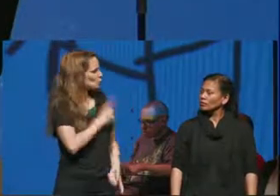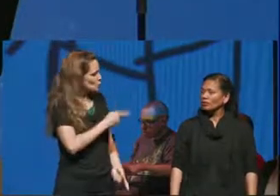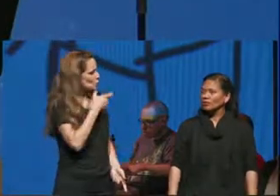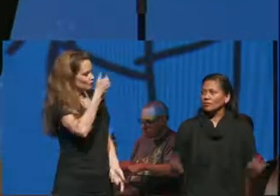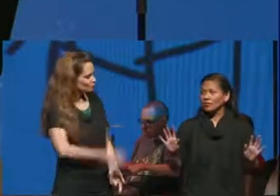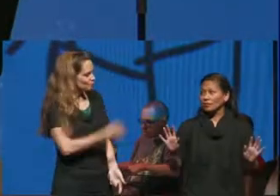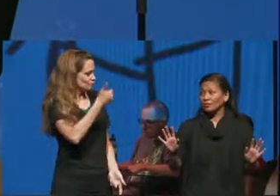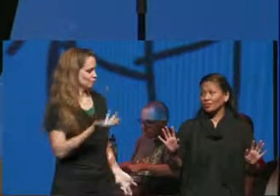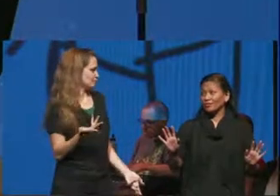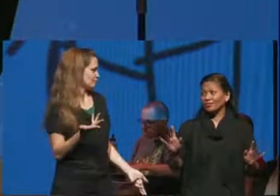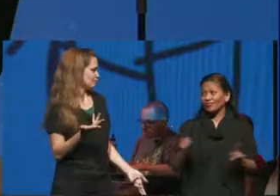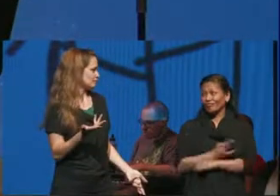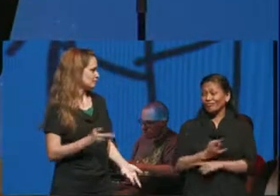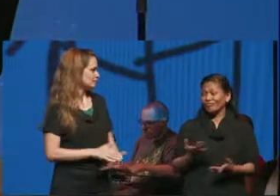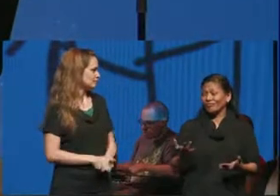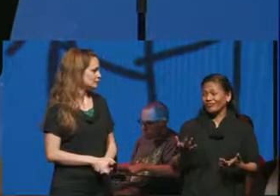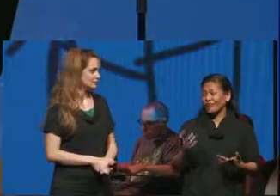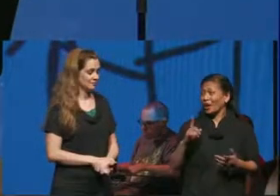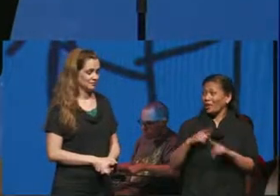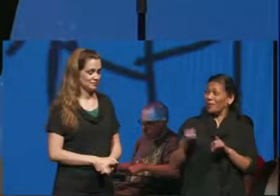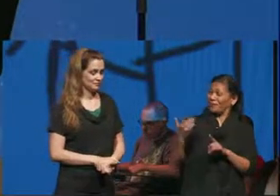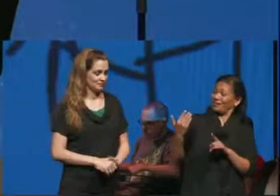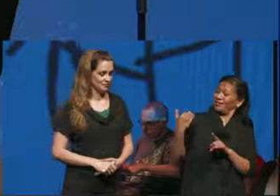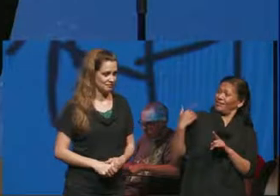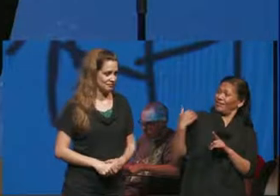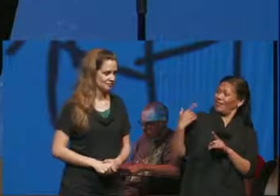really funny because it wasn't too long ago you would have done anything to get